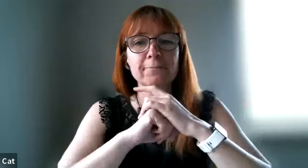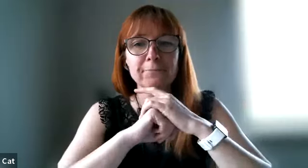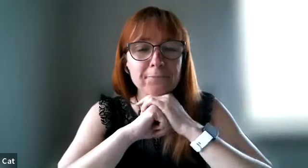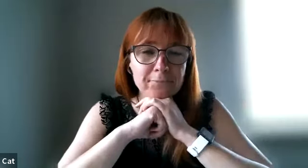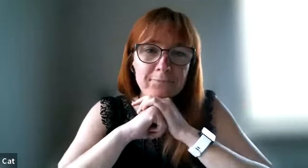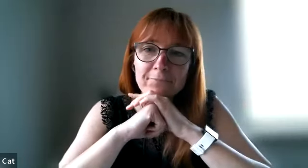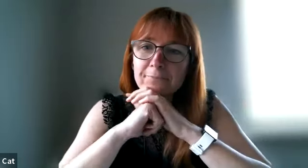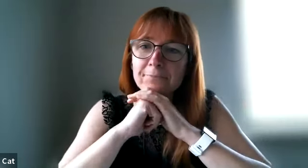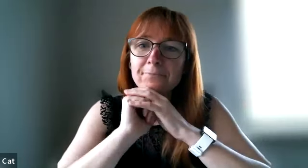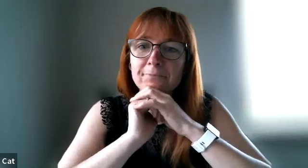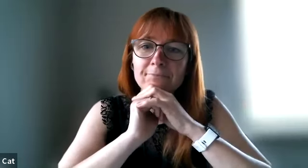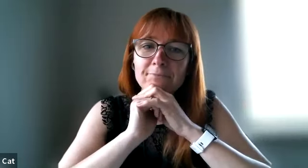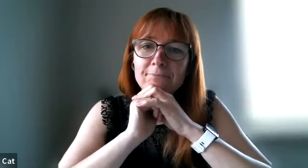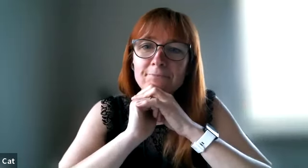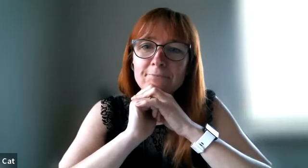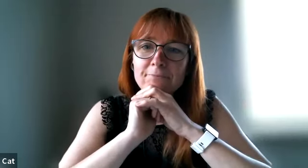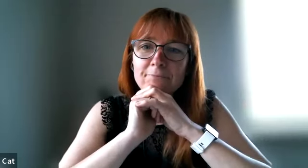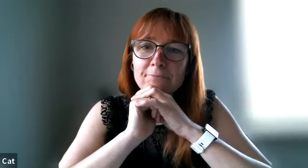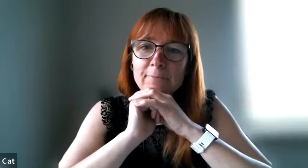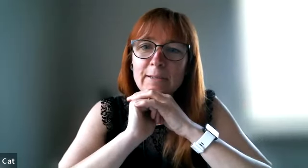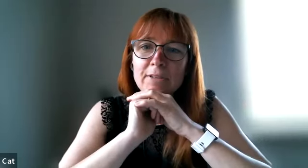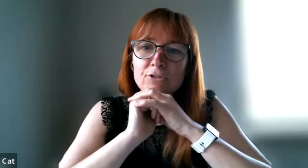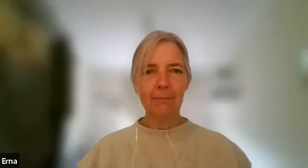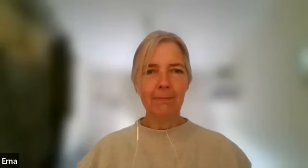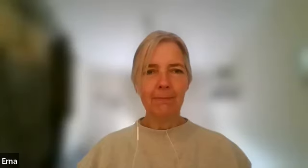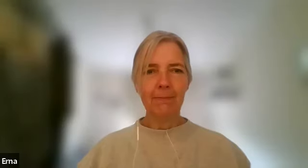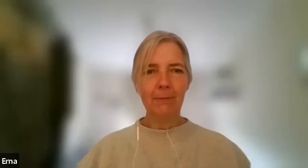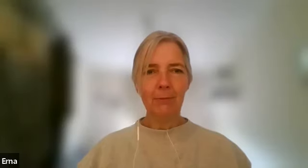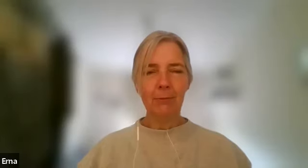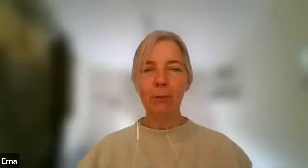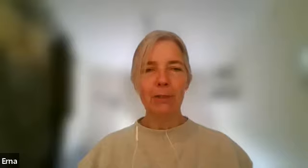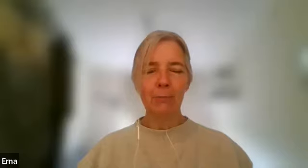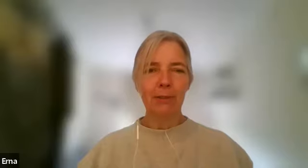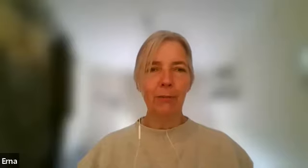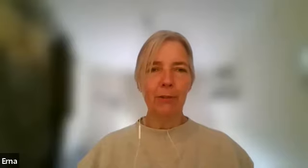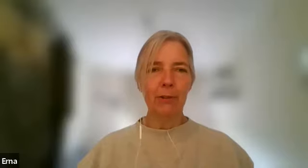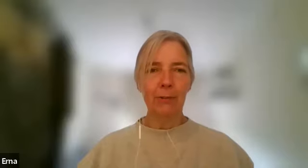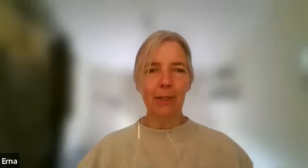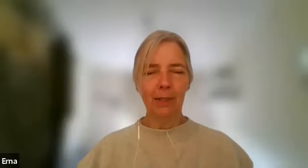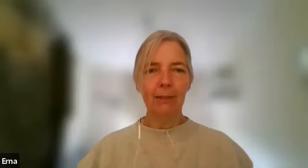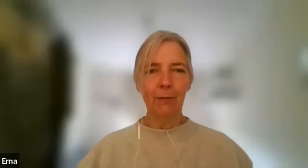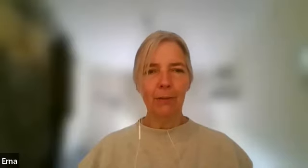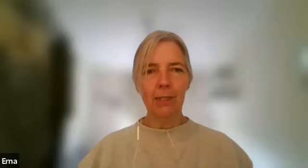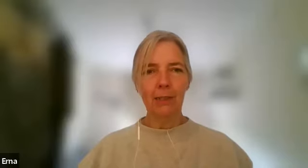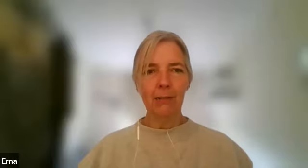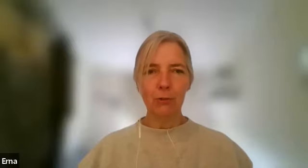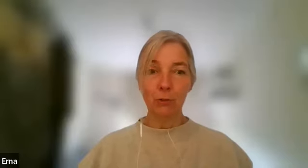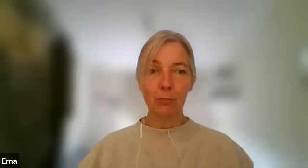me neither i still don't get it well we're different we think differently true